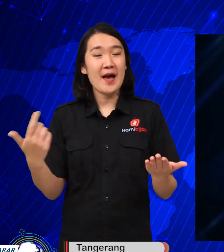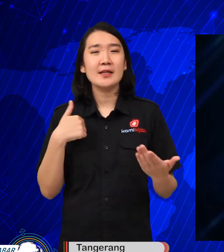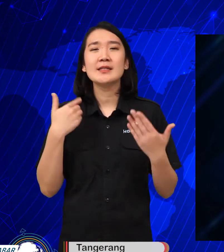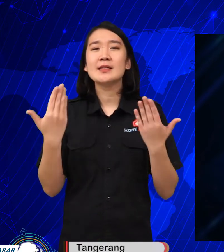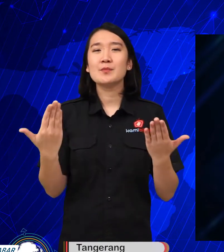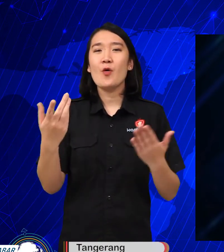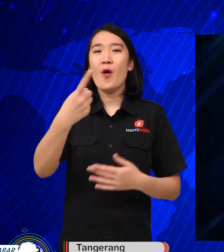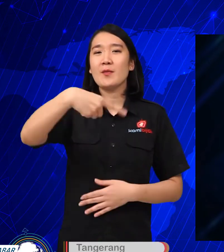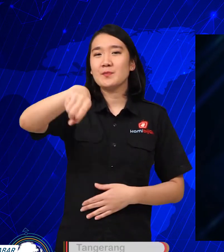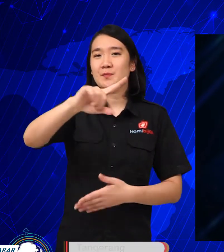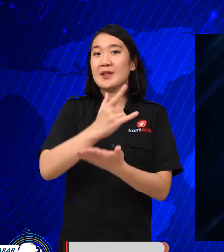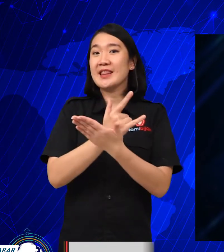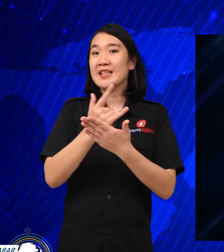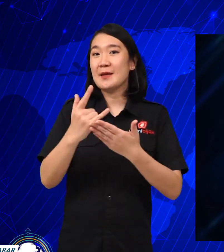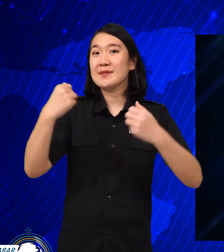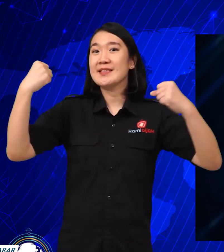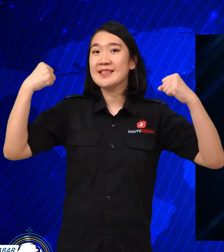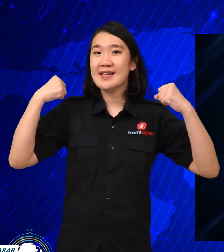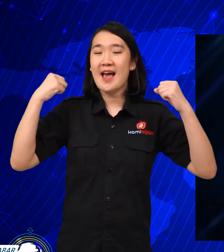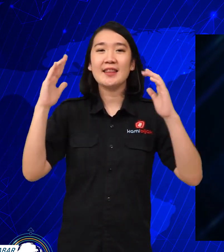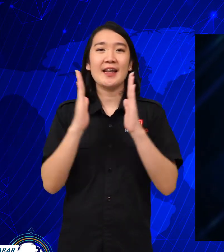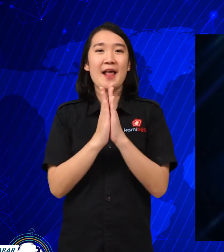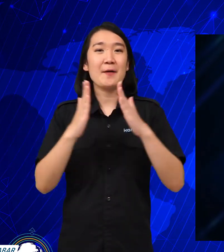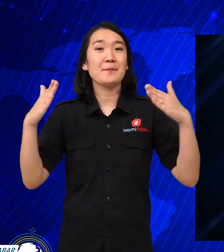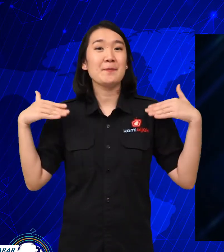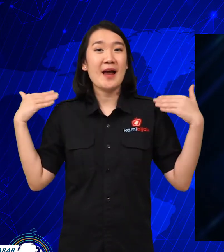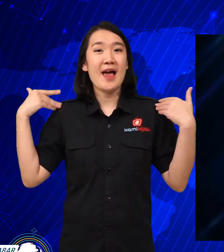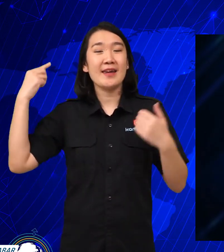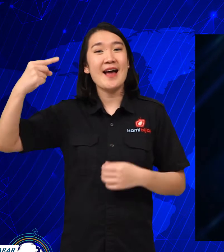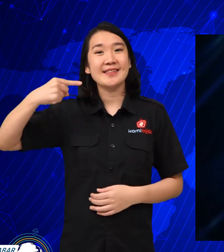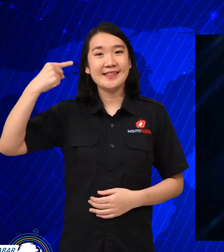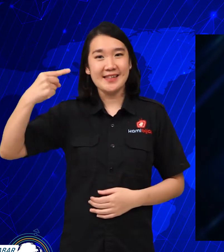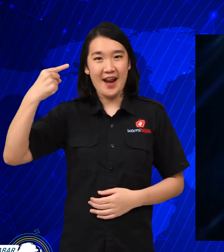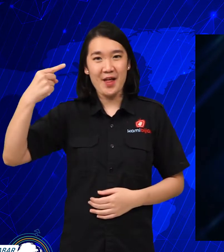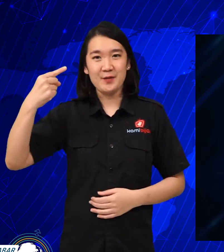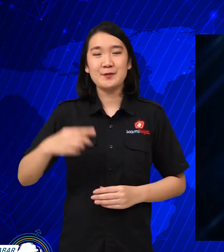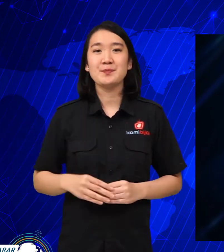I hope you are always healthy and happy.